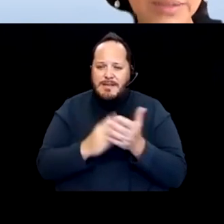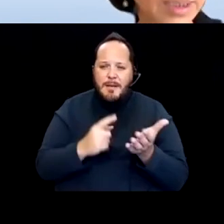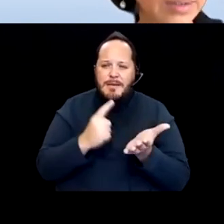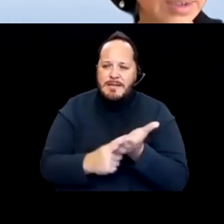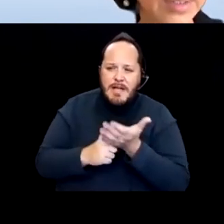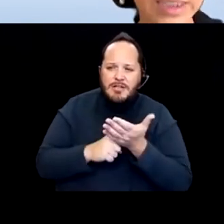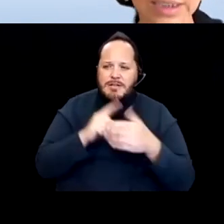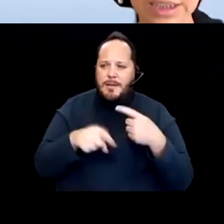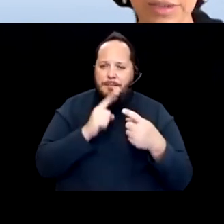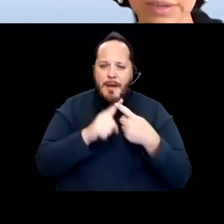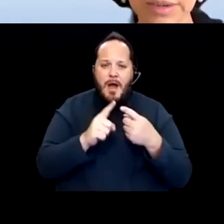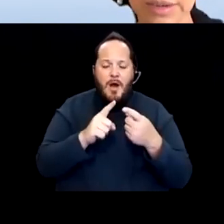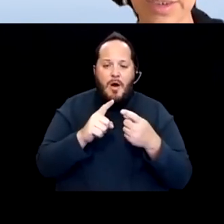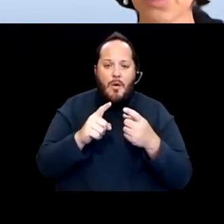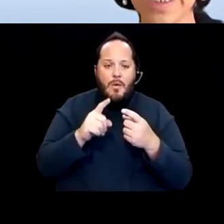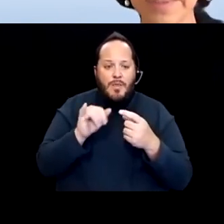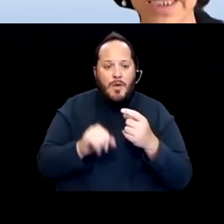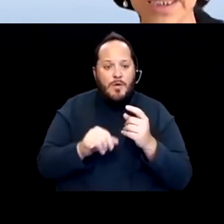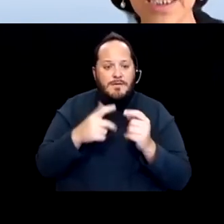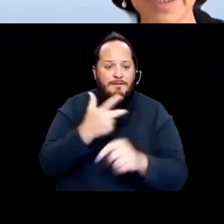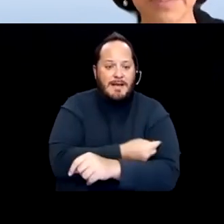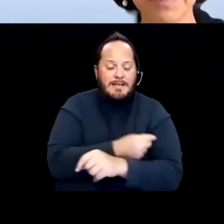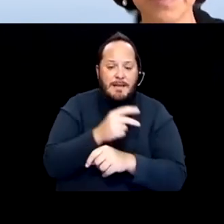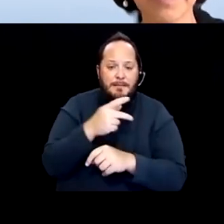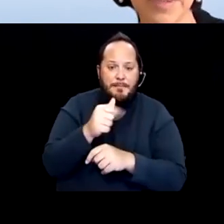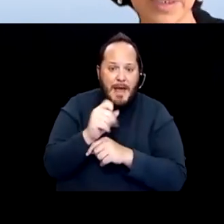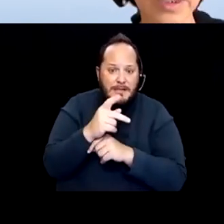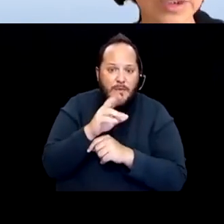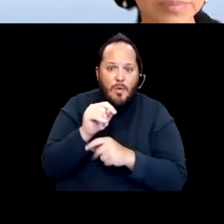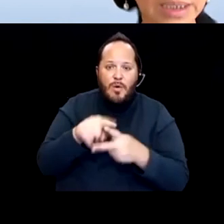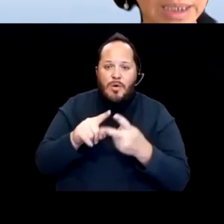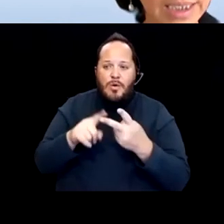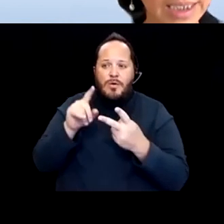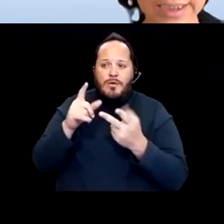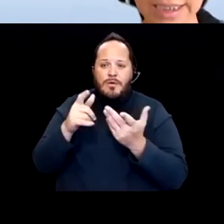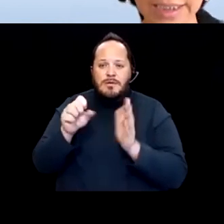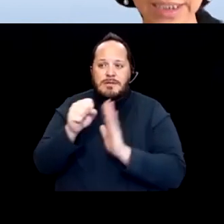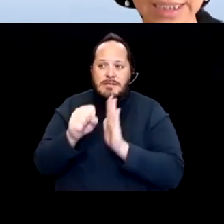around vaccinations aren't ripe yet. But part of our job, I think as advocates